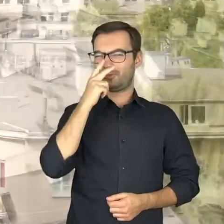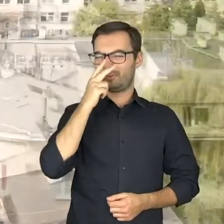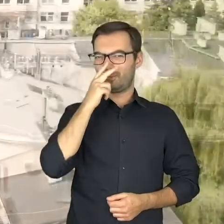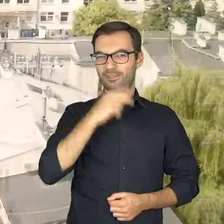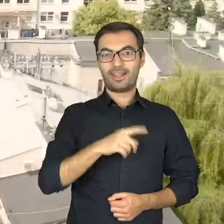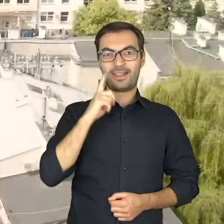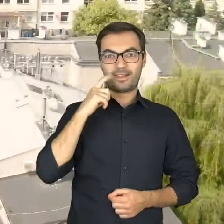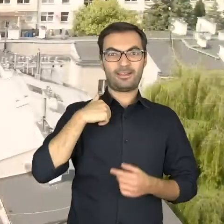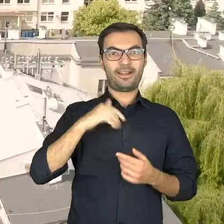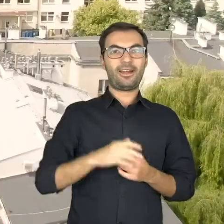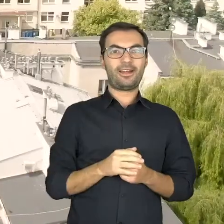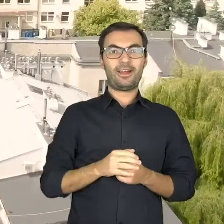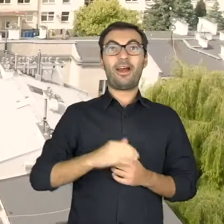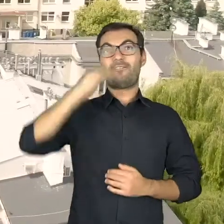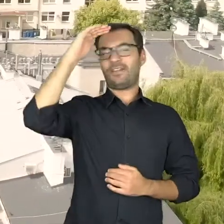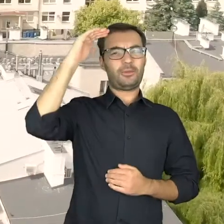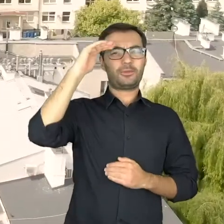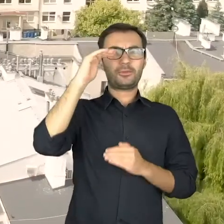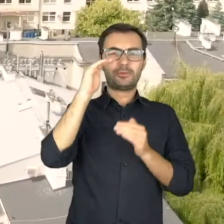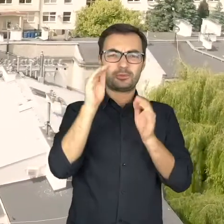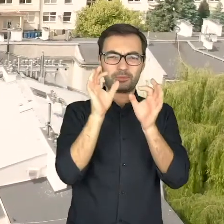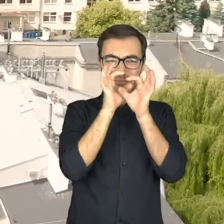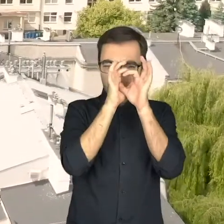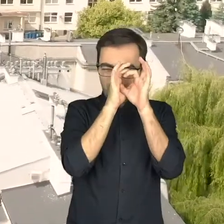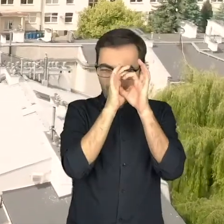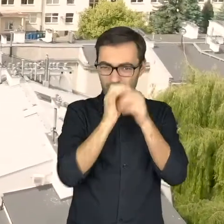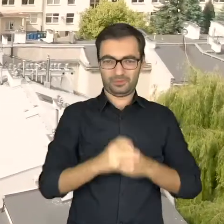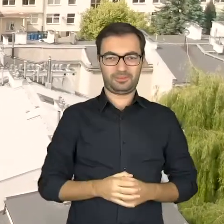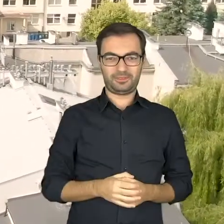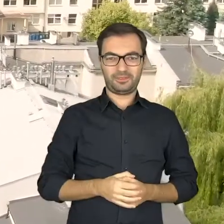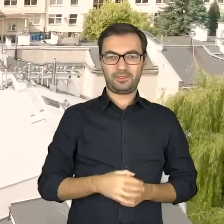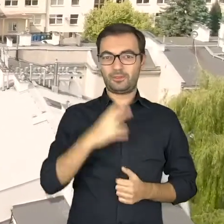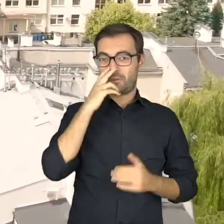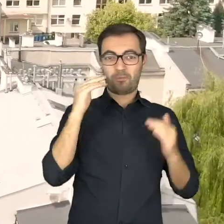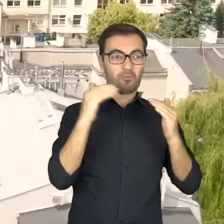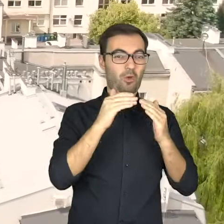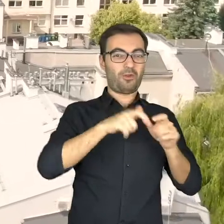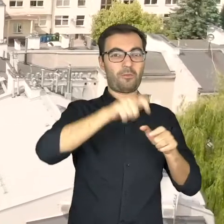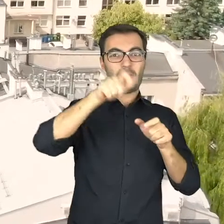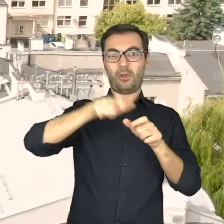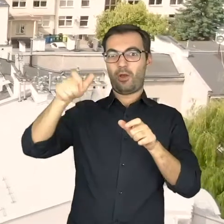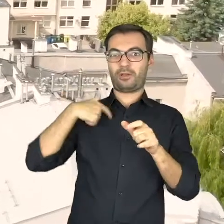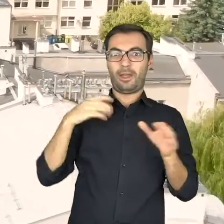Comparing with the architecture around me, I am just a teeny-tiny liliput.